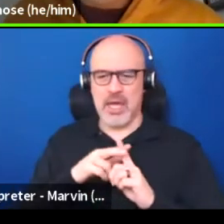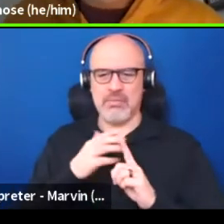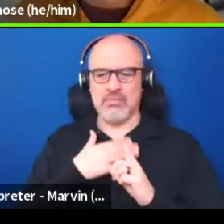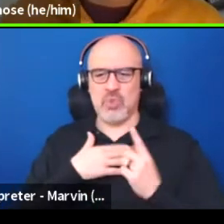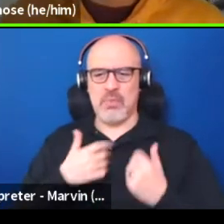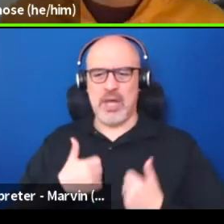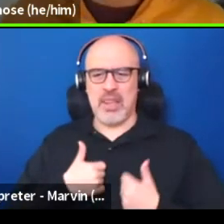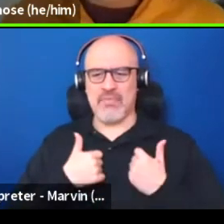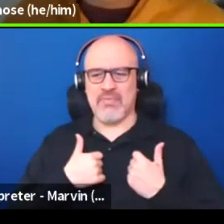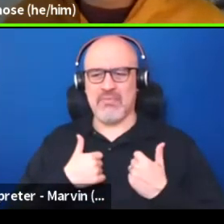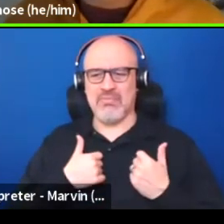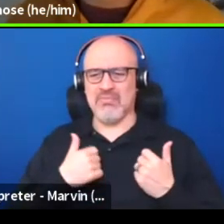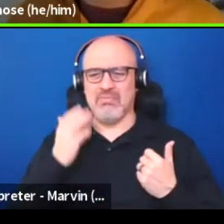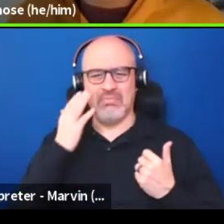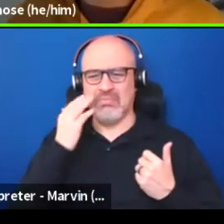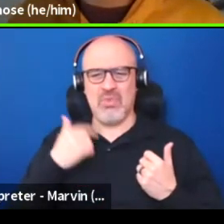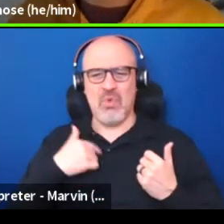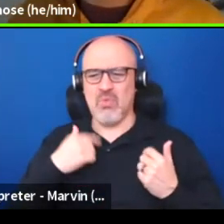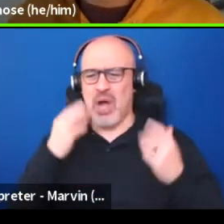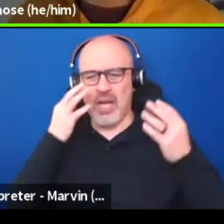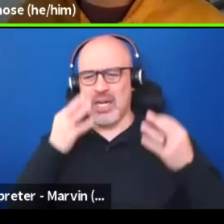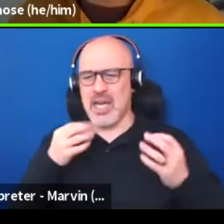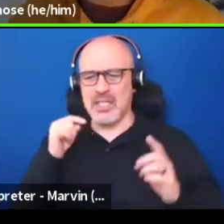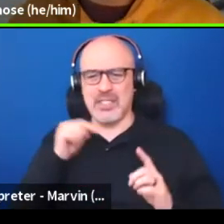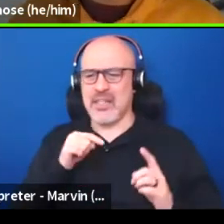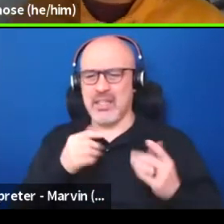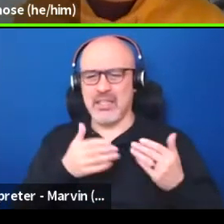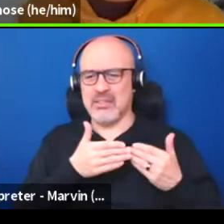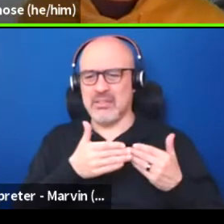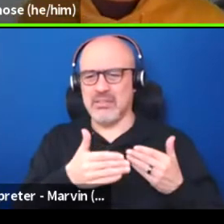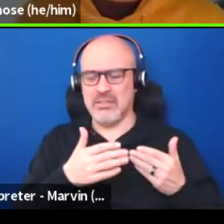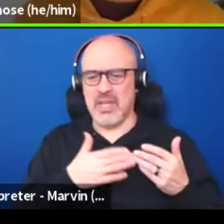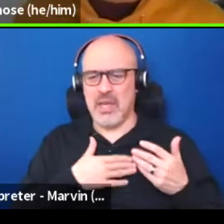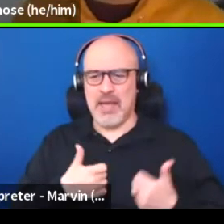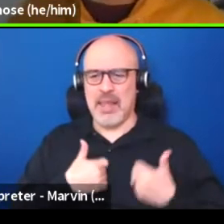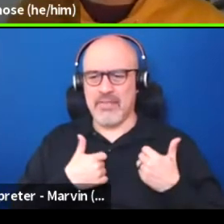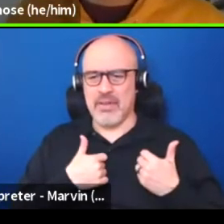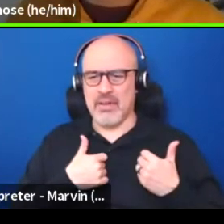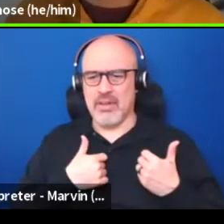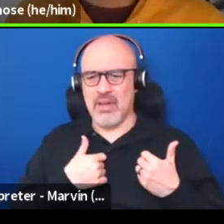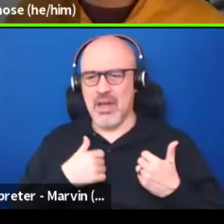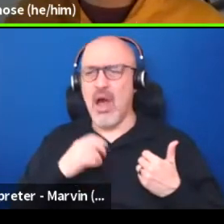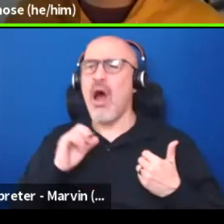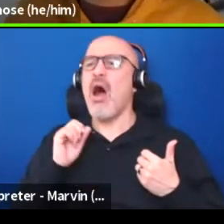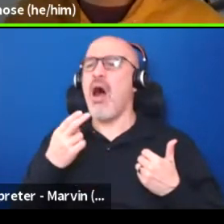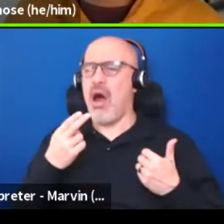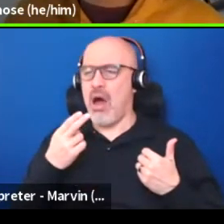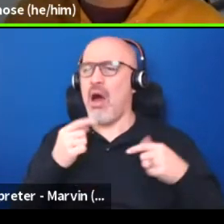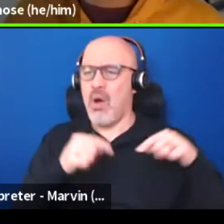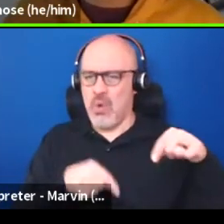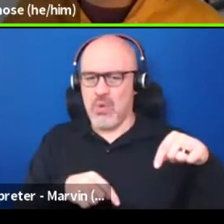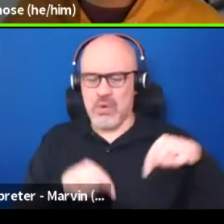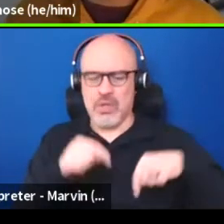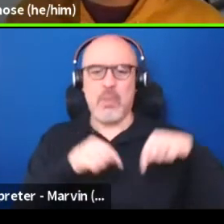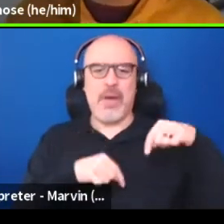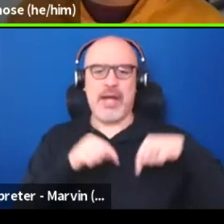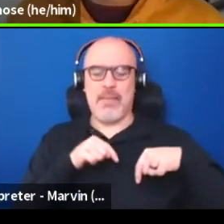Why did I go do that in my life? And you go, Oh, you walk back to the steps and then you realize that you really are.